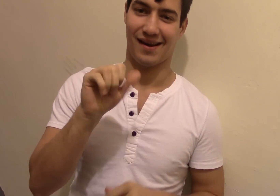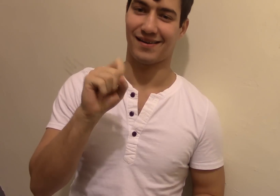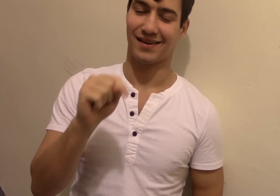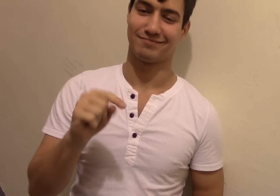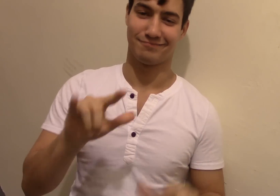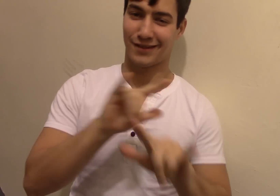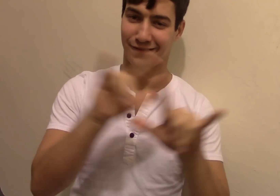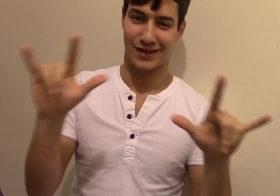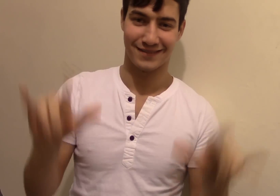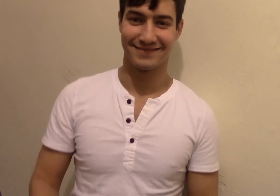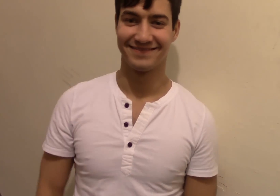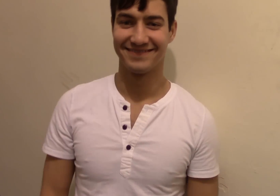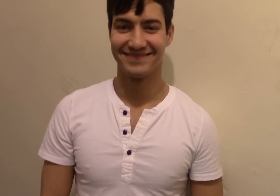for supporting Spring Awakening.